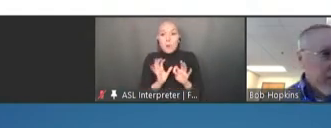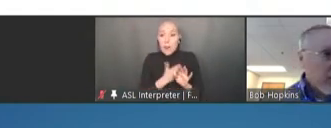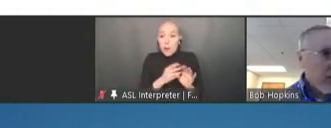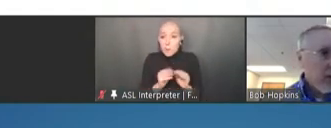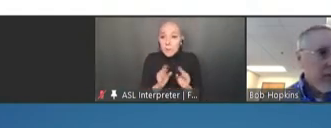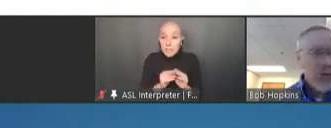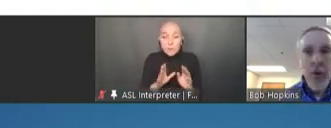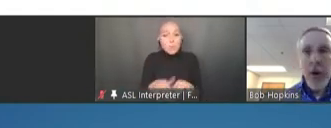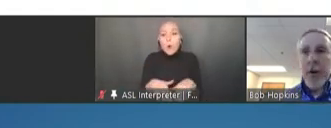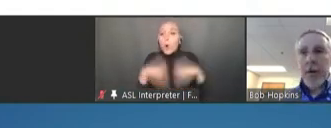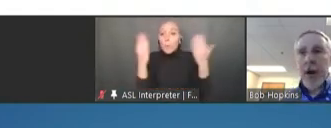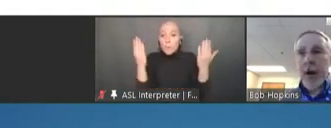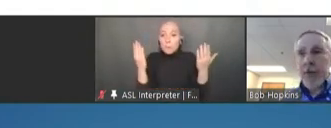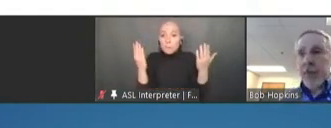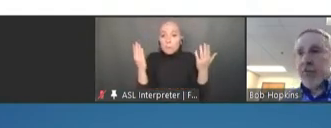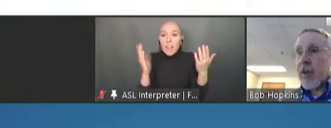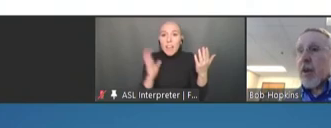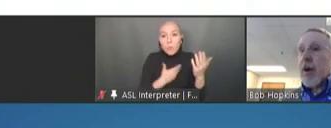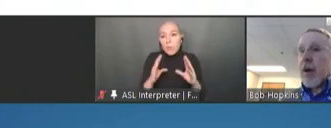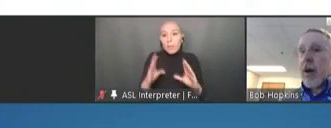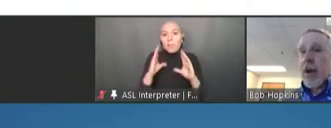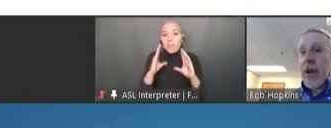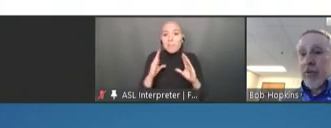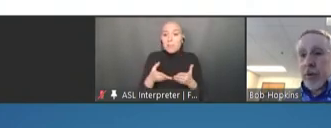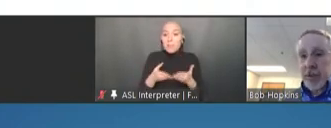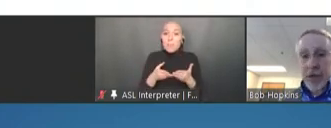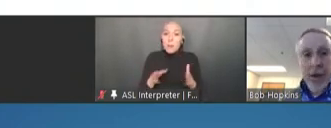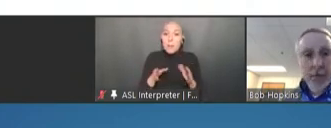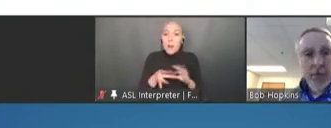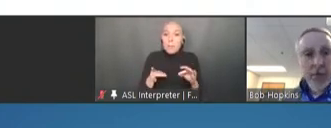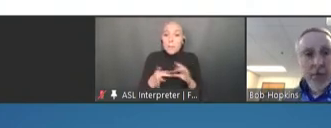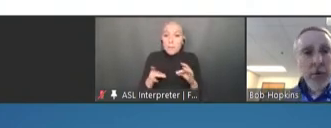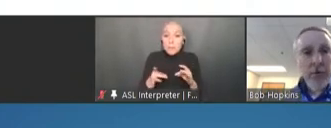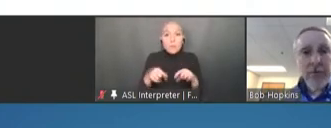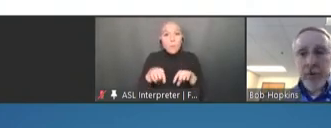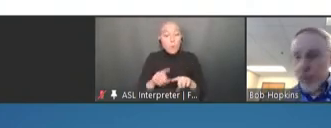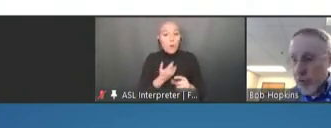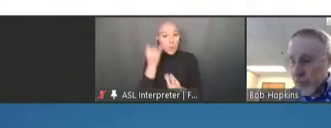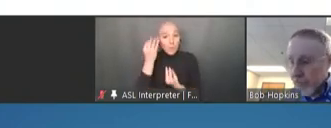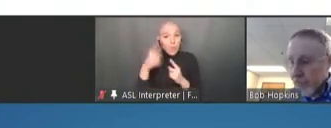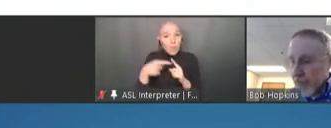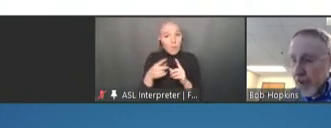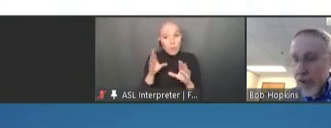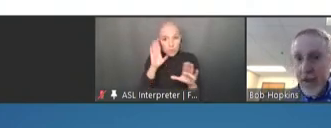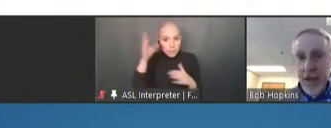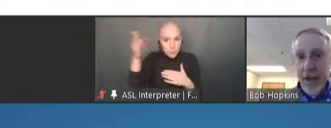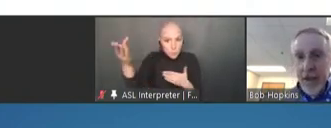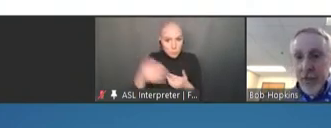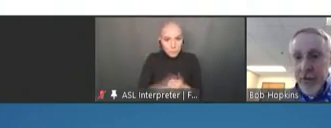we listen to our public comments as we think about moving toward the future. And with that,